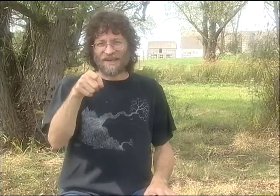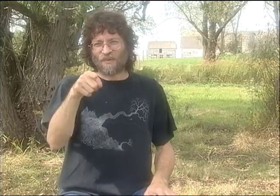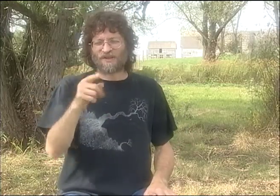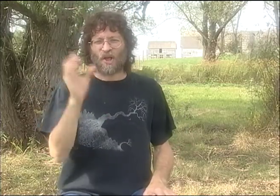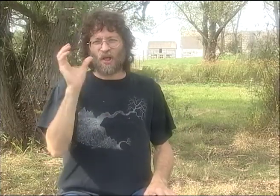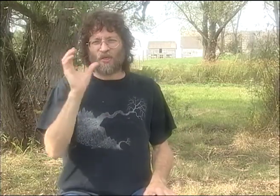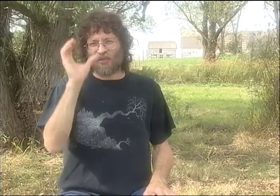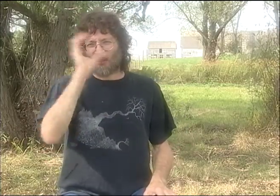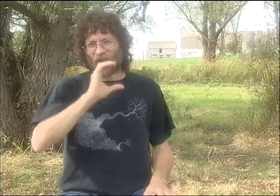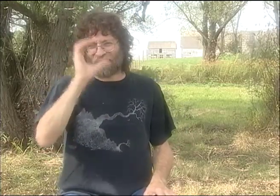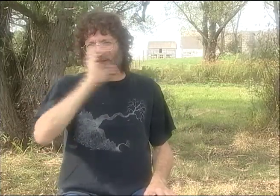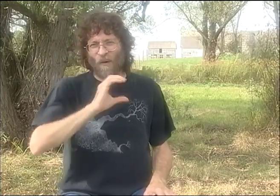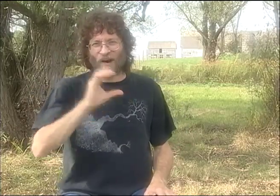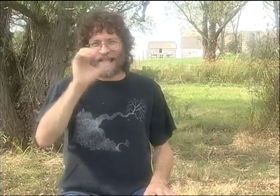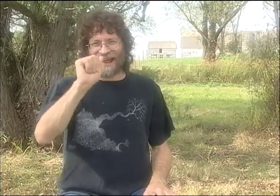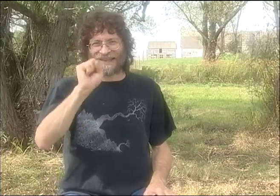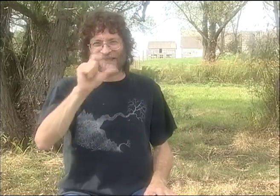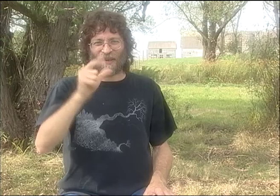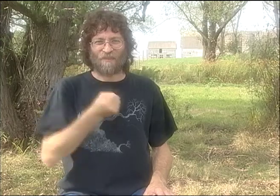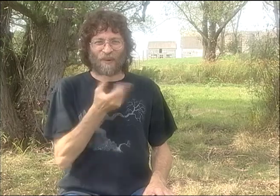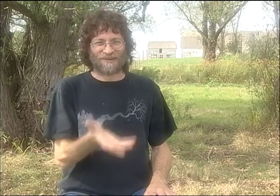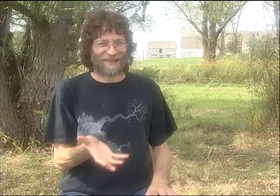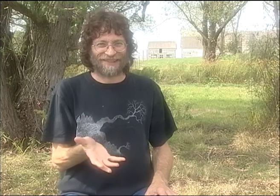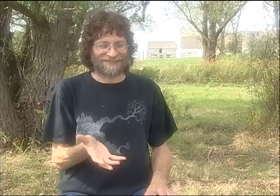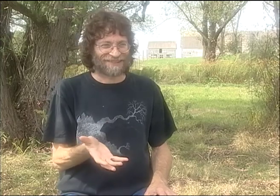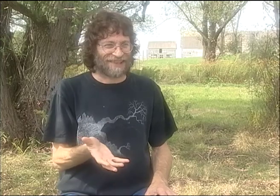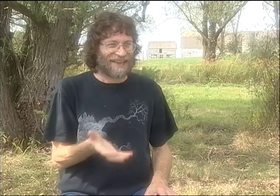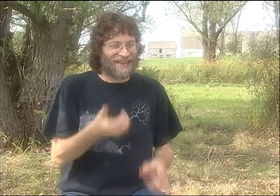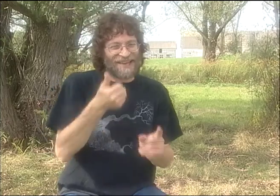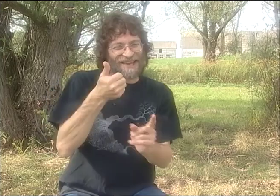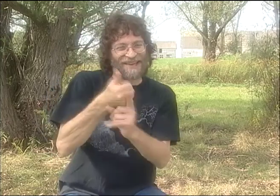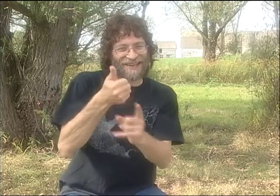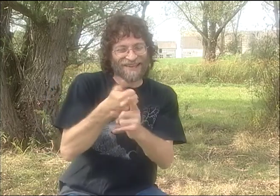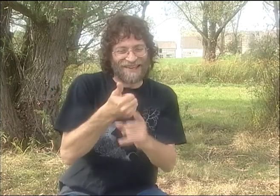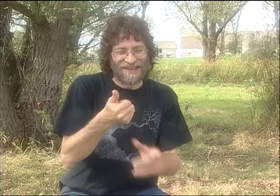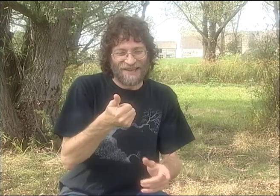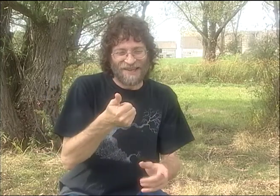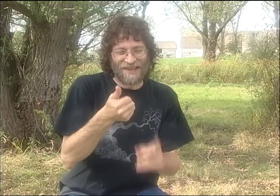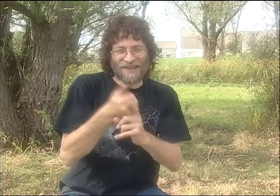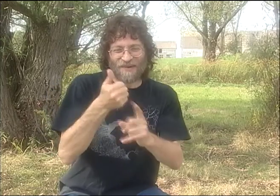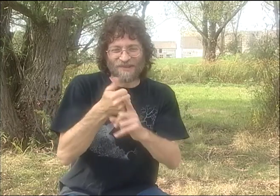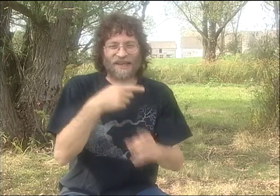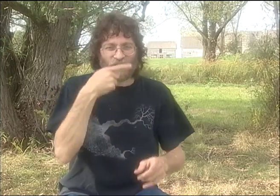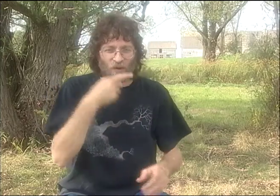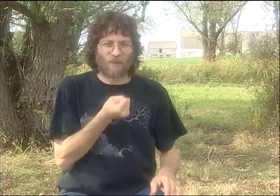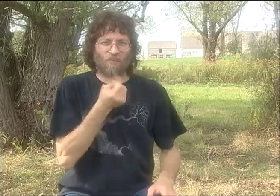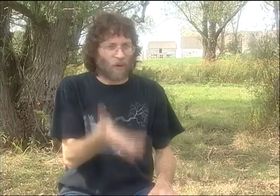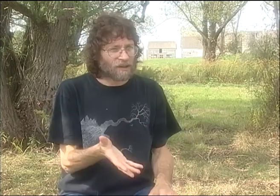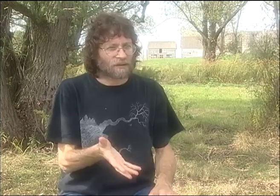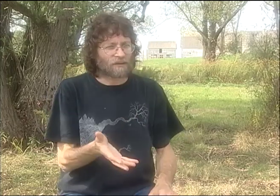THE REASON HE EVEN CAME TO ROCHESTER IS THAT HE WAS LOOKING FOR ASL POETRY.